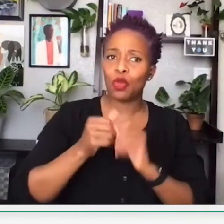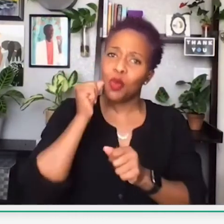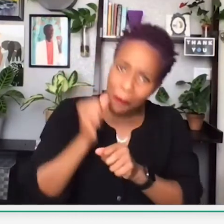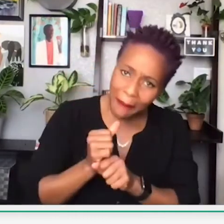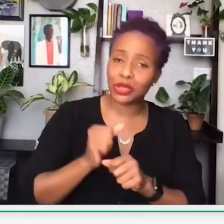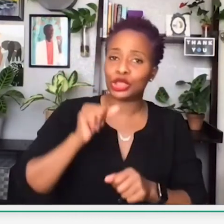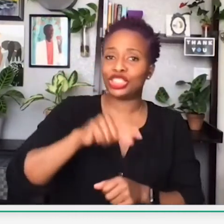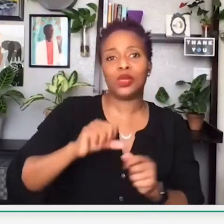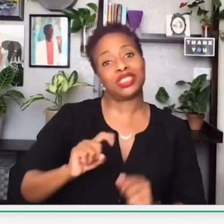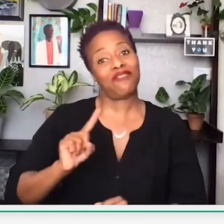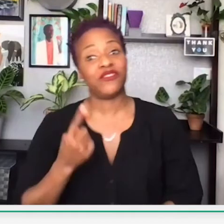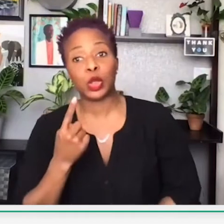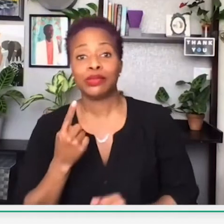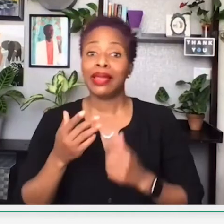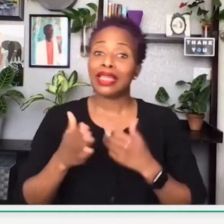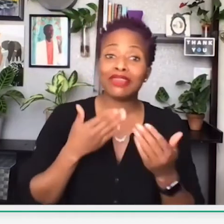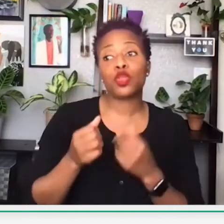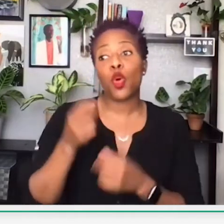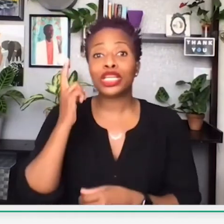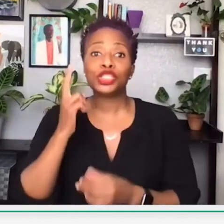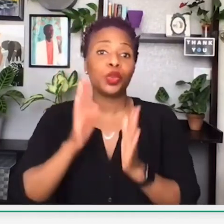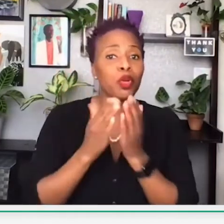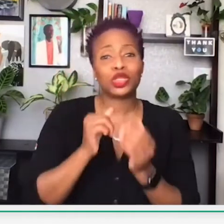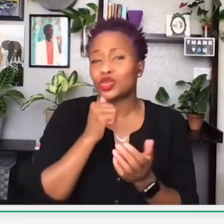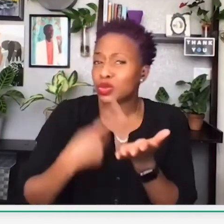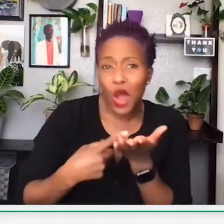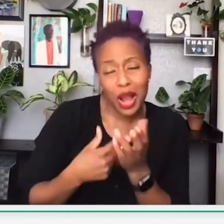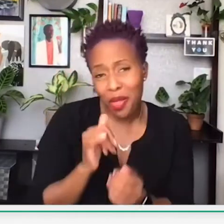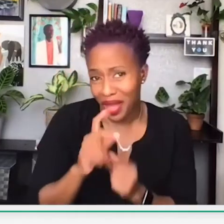remember her story – that she was the first